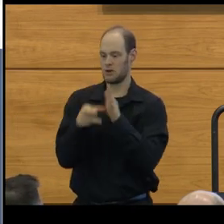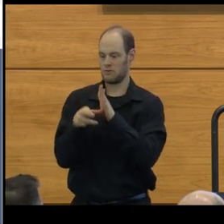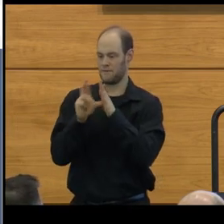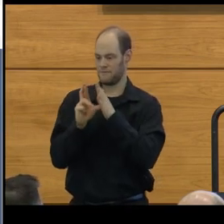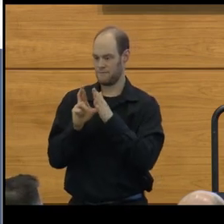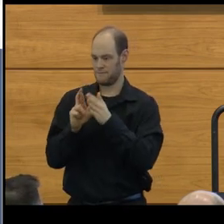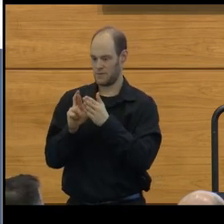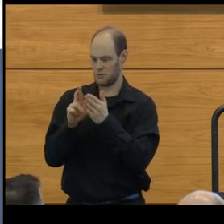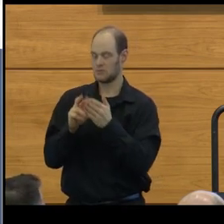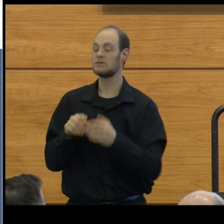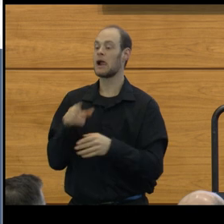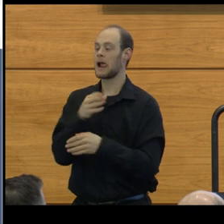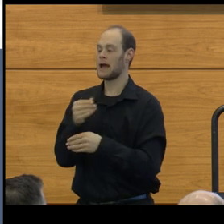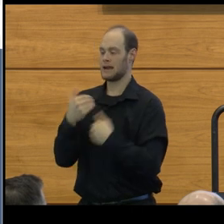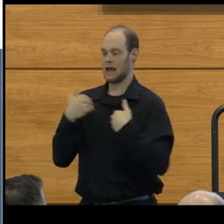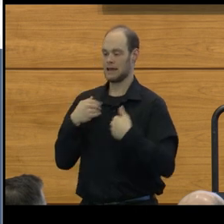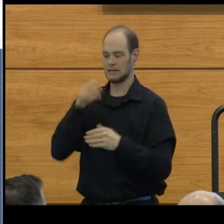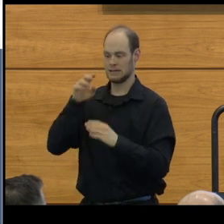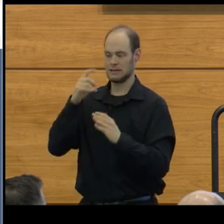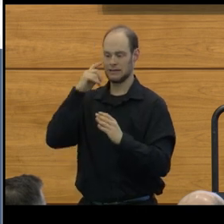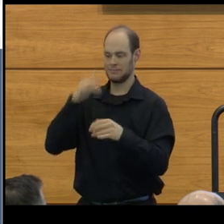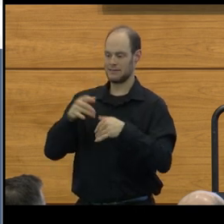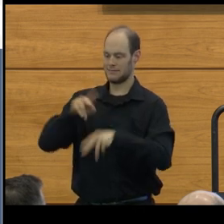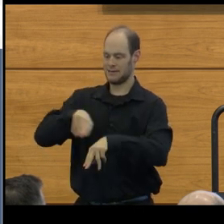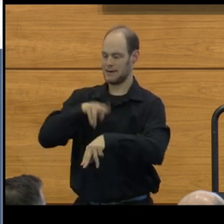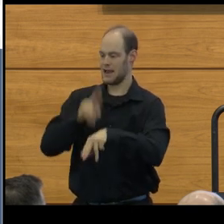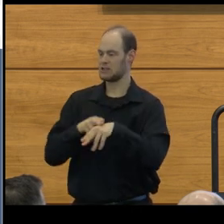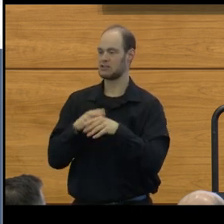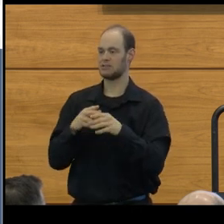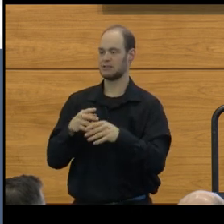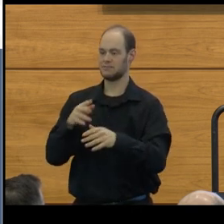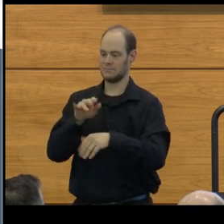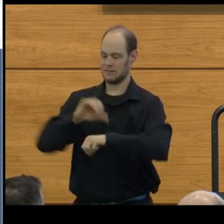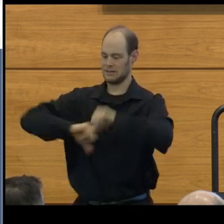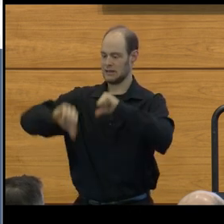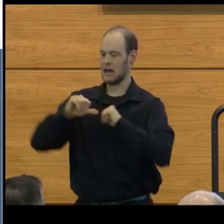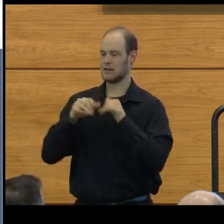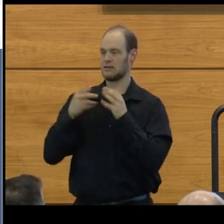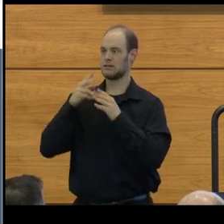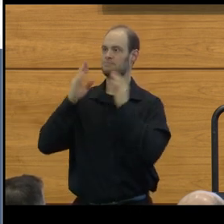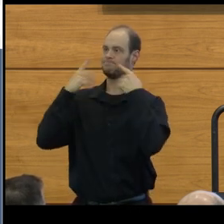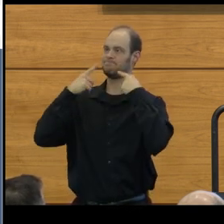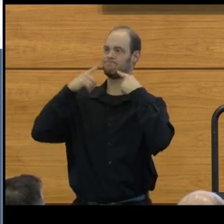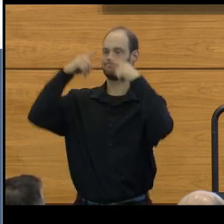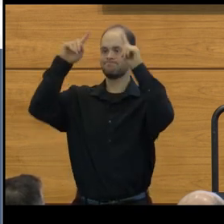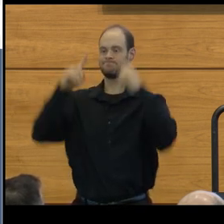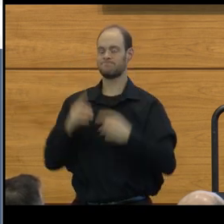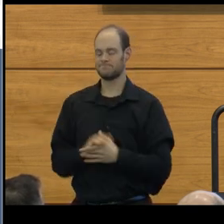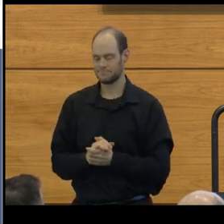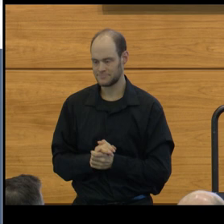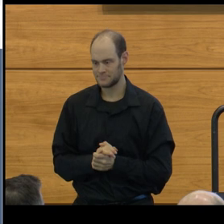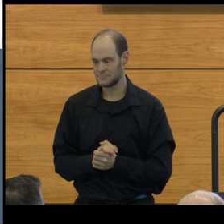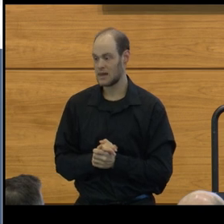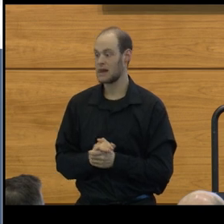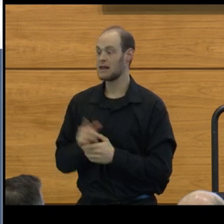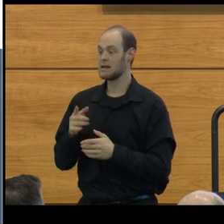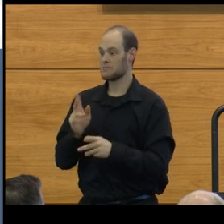and received a National Science Foundation Career Award. His students praise his expertise,